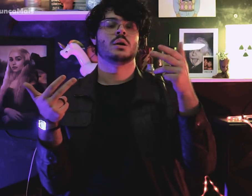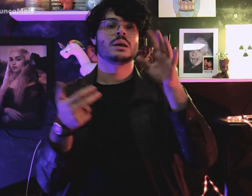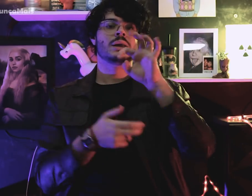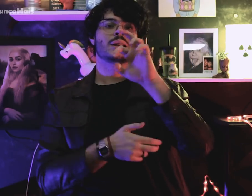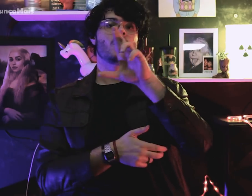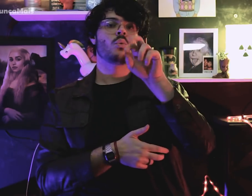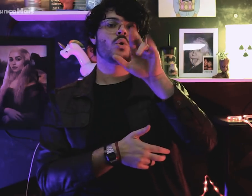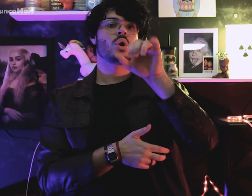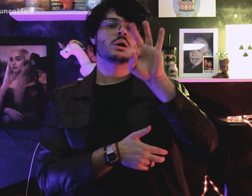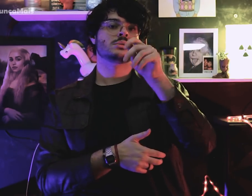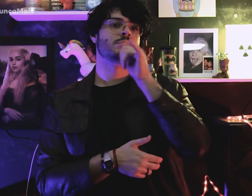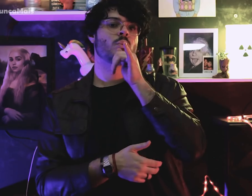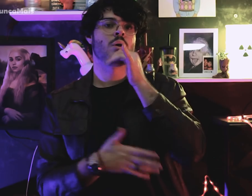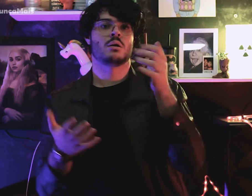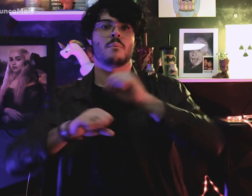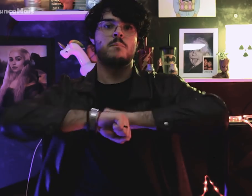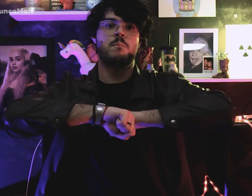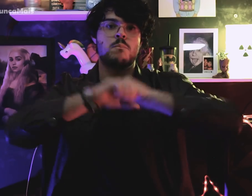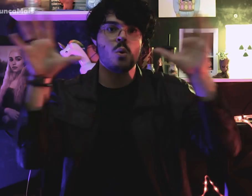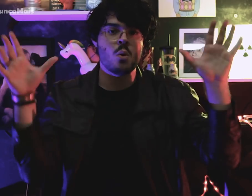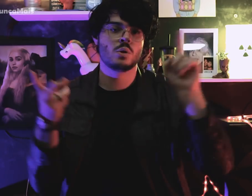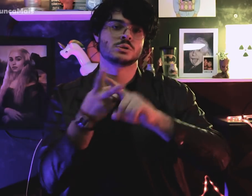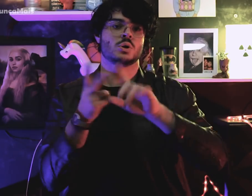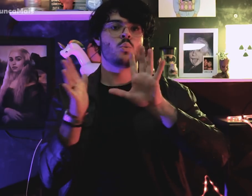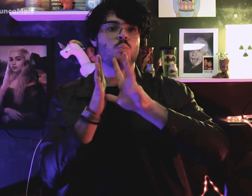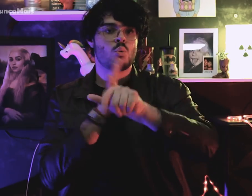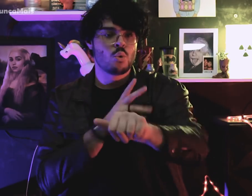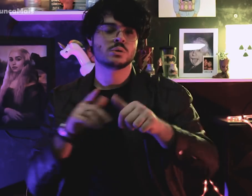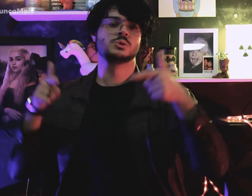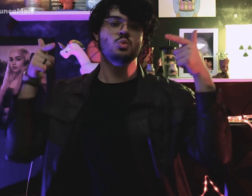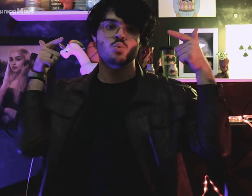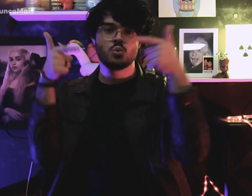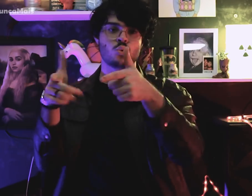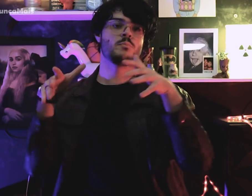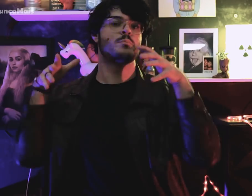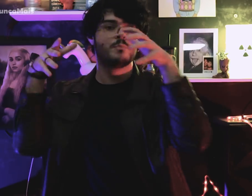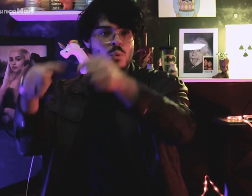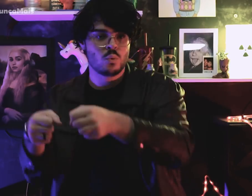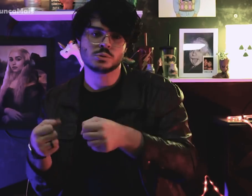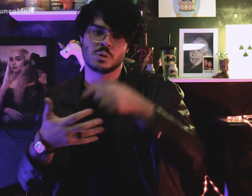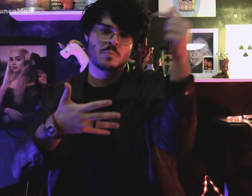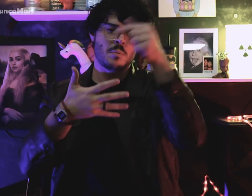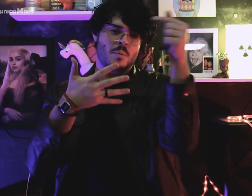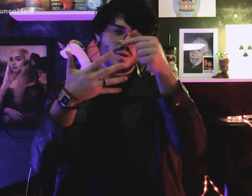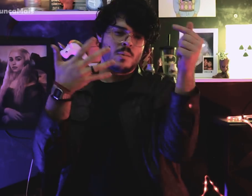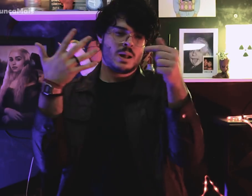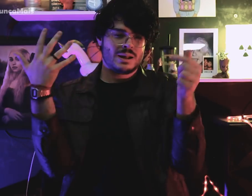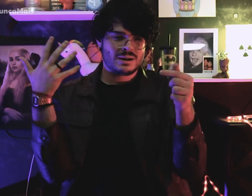por atos terroristas, assaltos, sequestros e atentados,